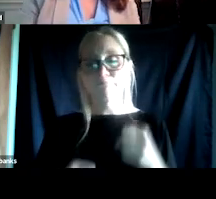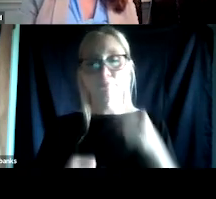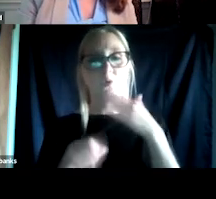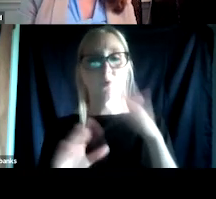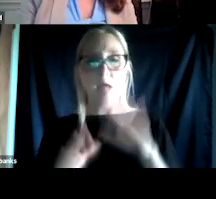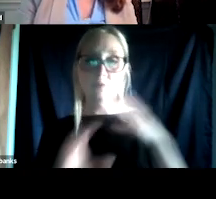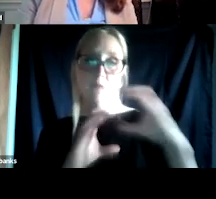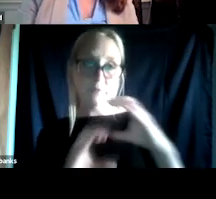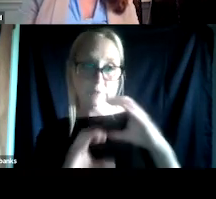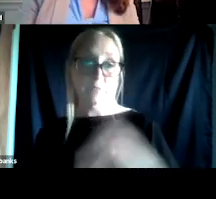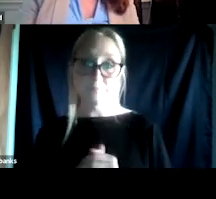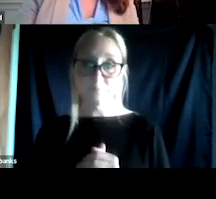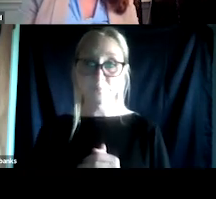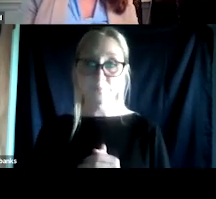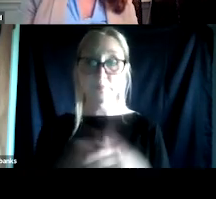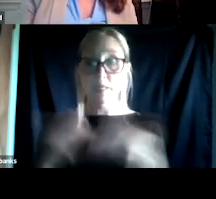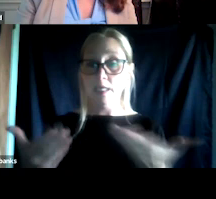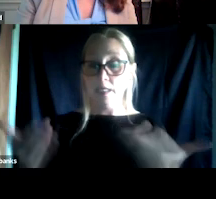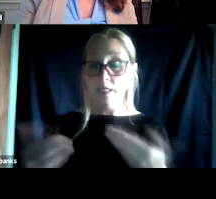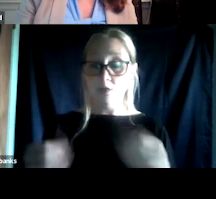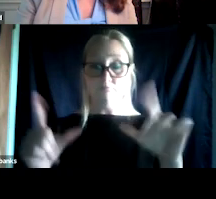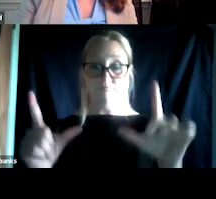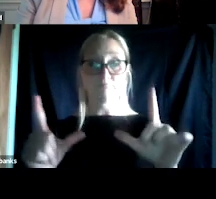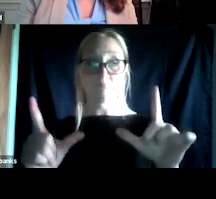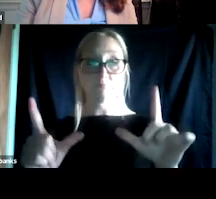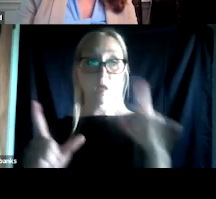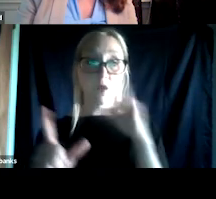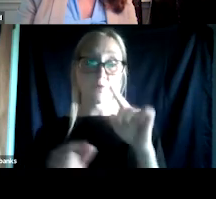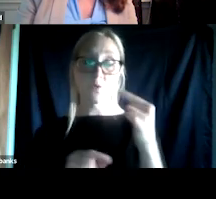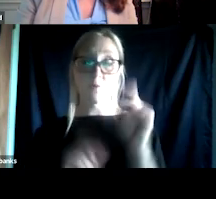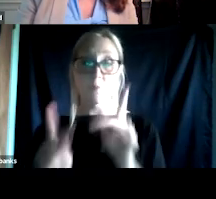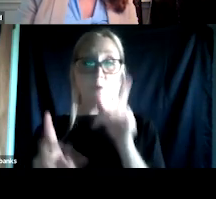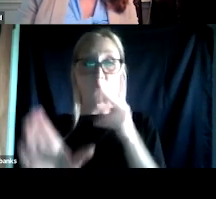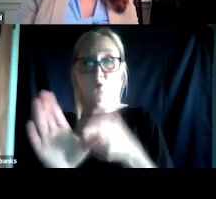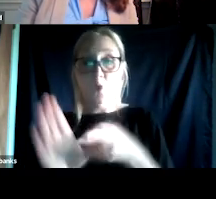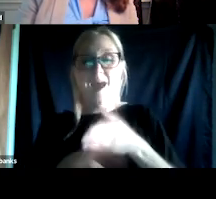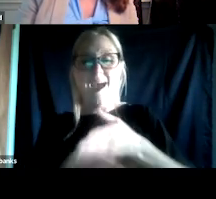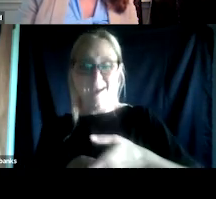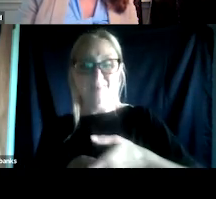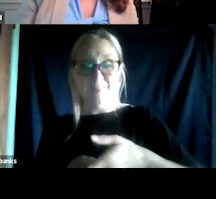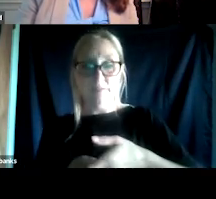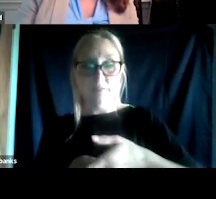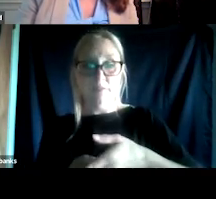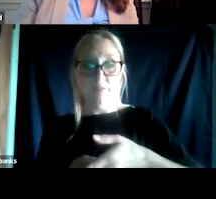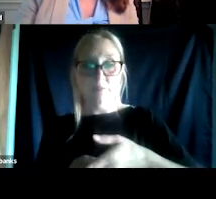And here is for those of you who joined after I did my opening remarks.